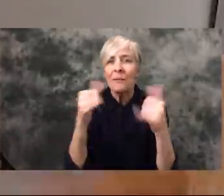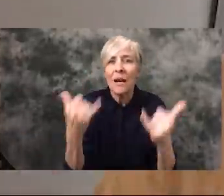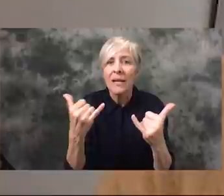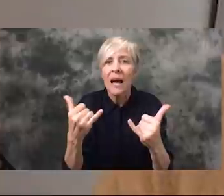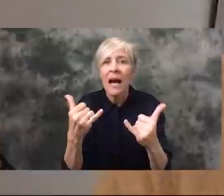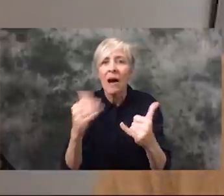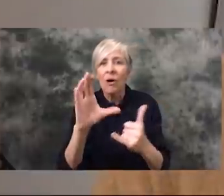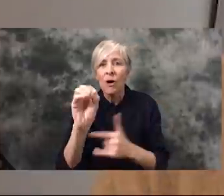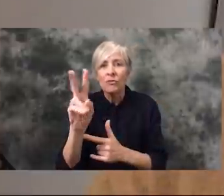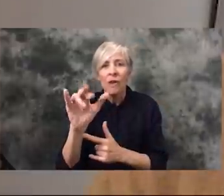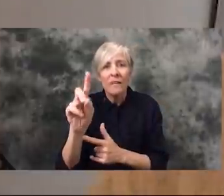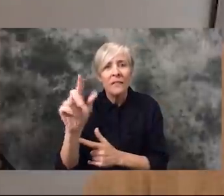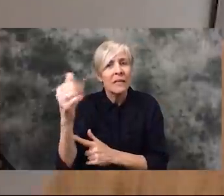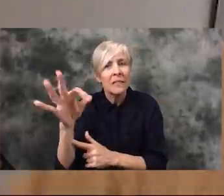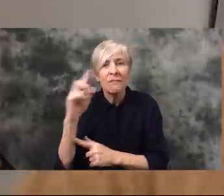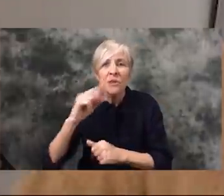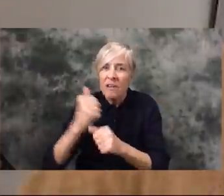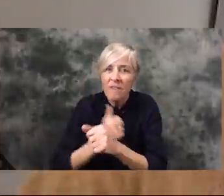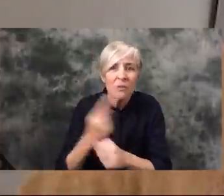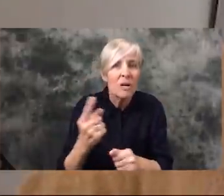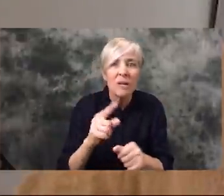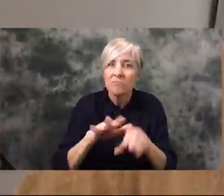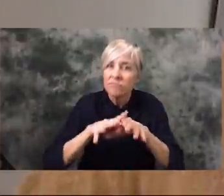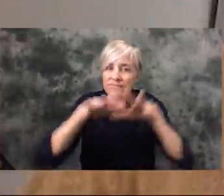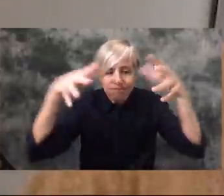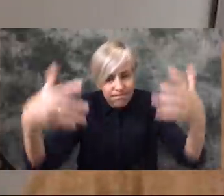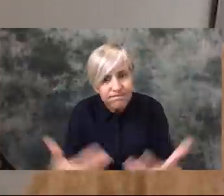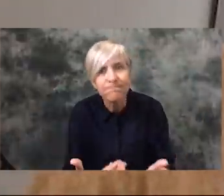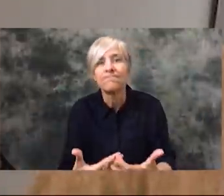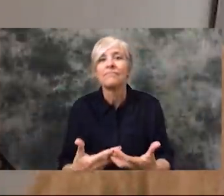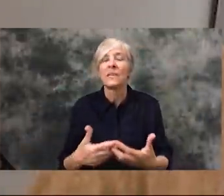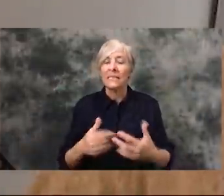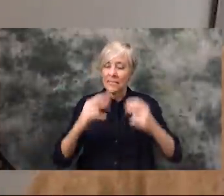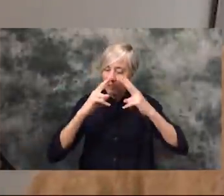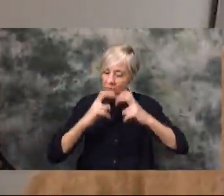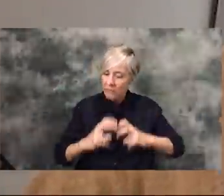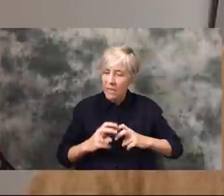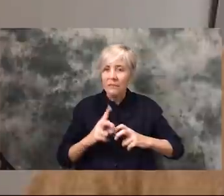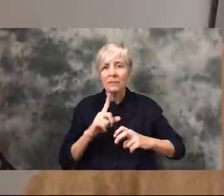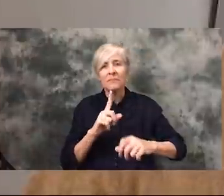dealing with the same issues. And so I hope that this is a time to reflect and potentially be humbled by that.